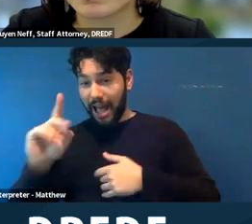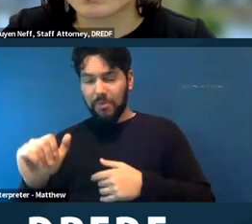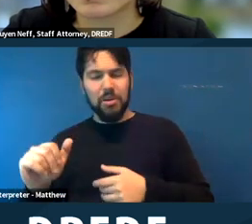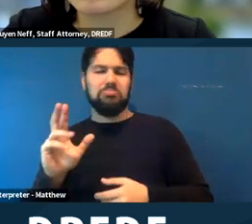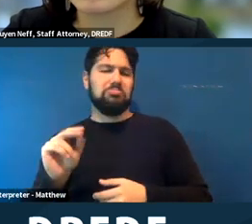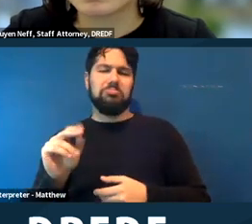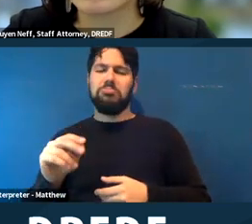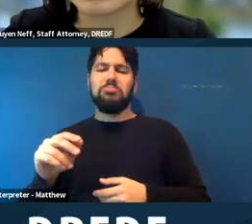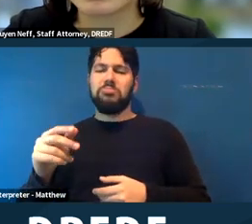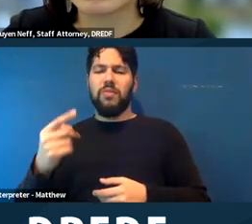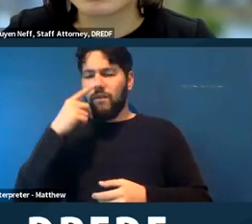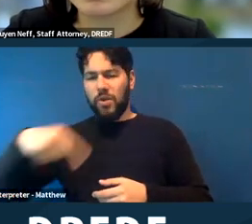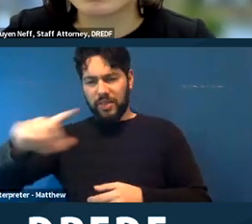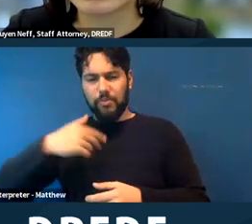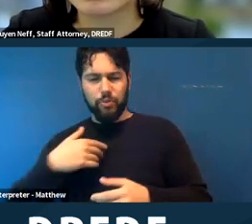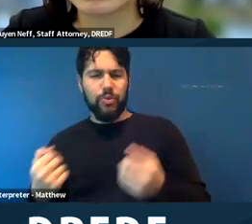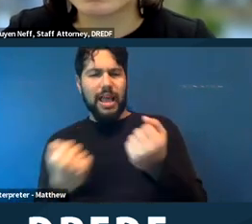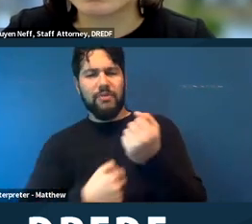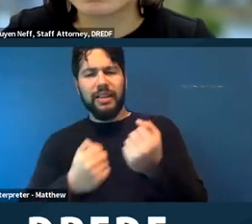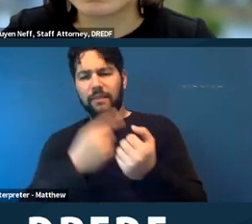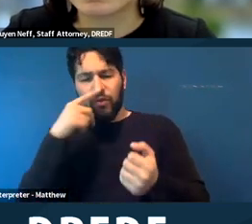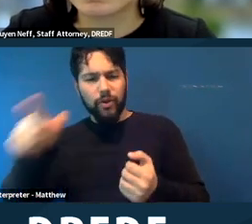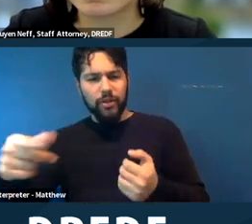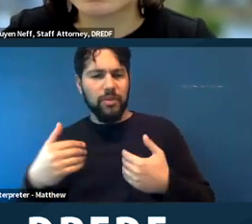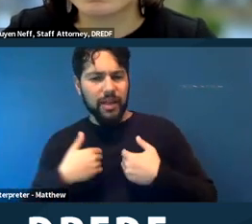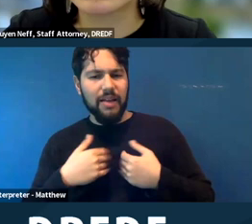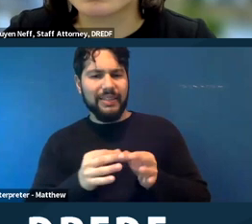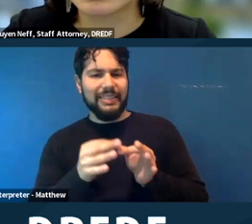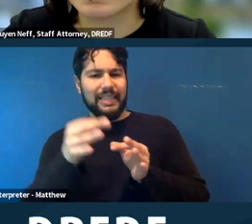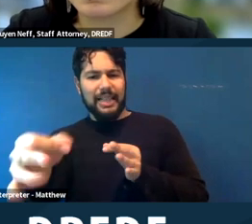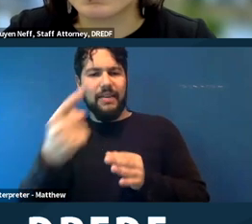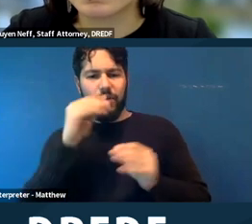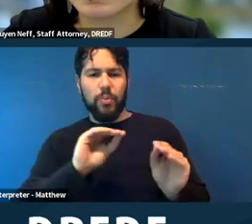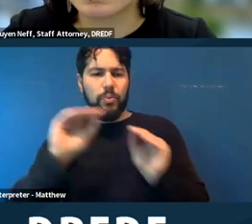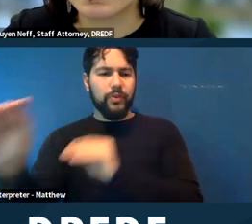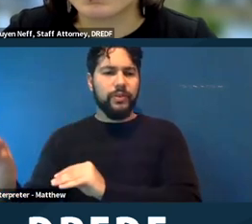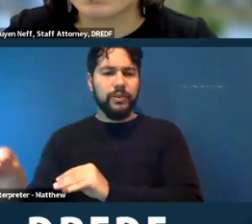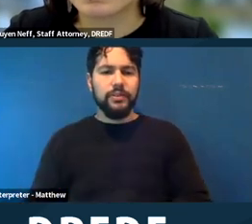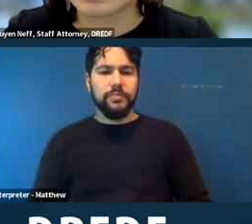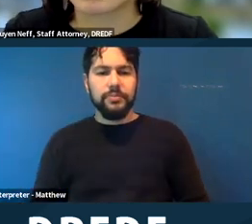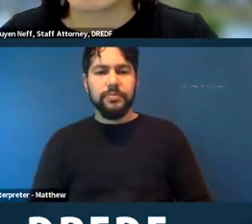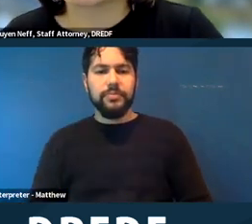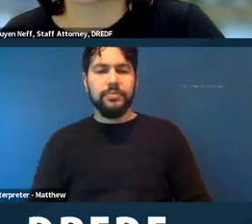to have some delays in having to move. >> ERIN NGUYEN NEFF: Thanks,